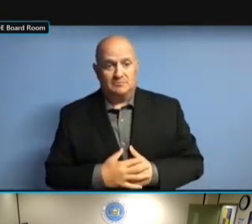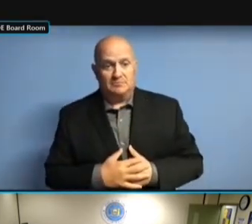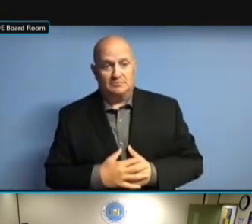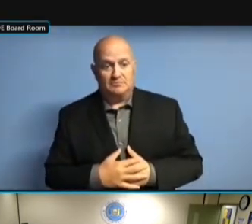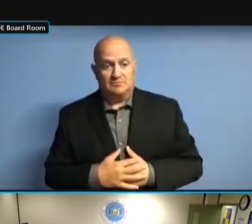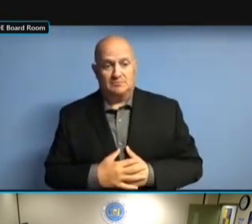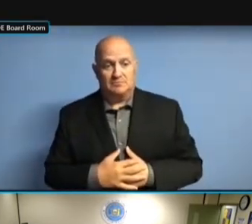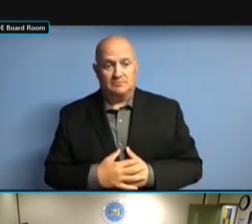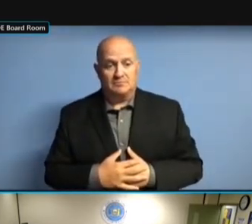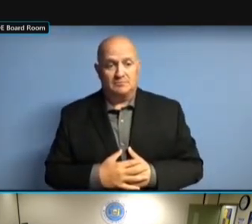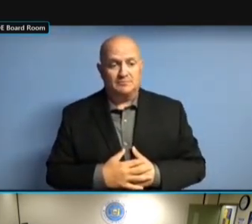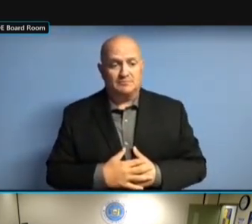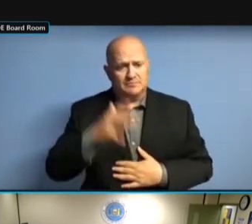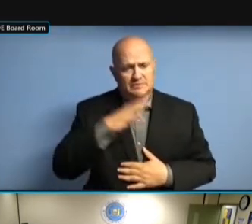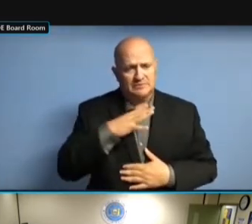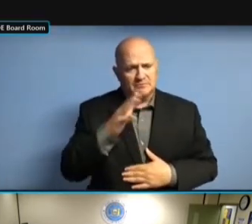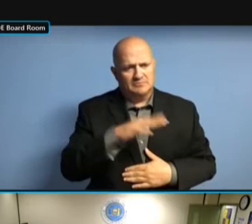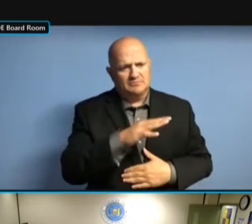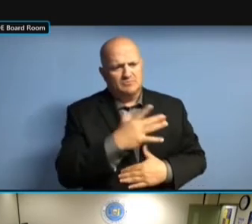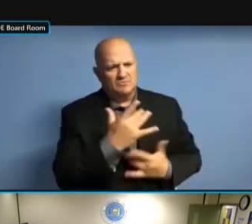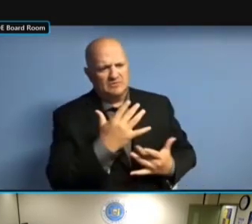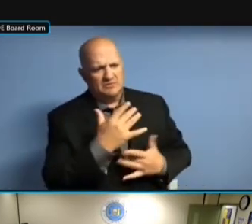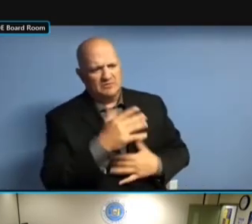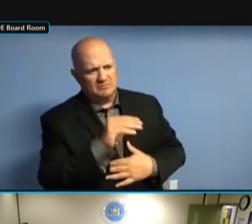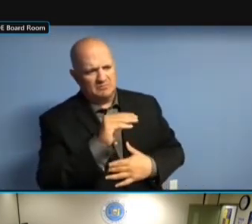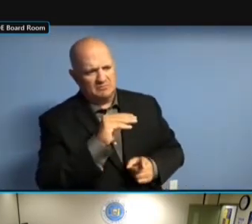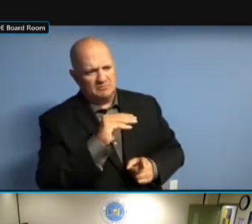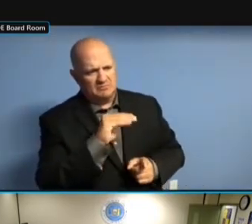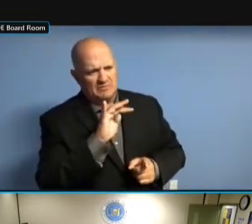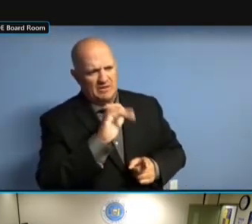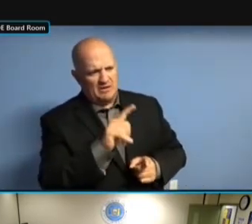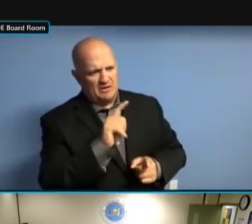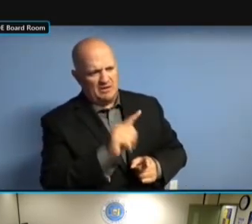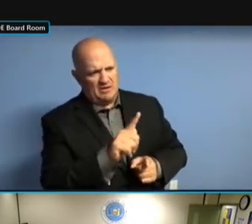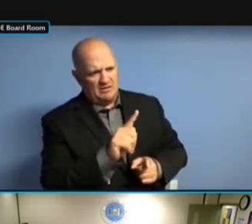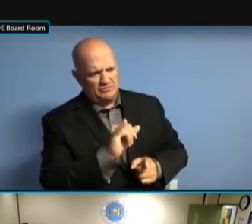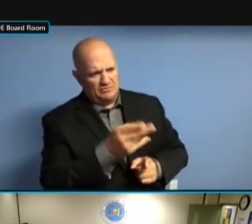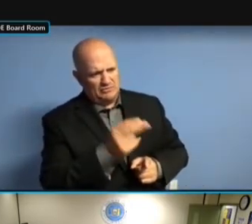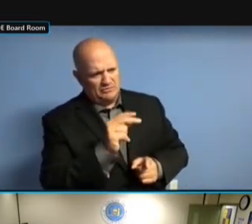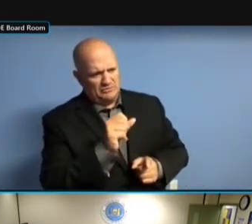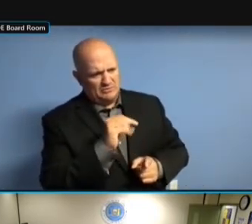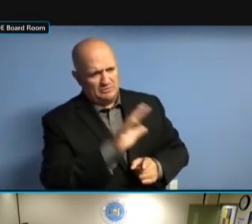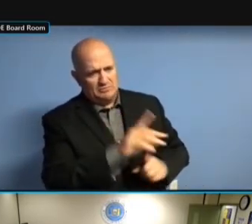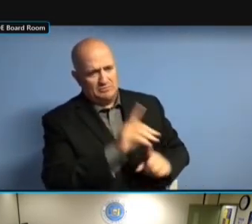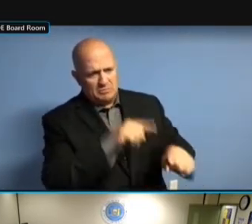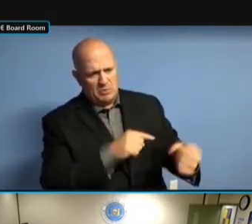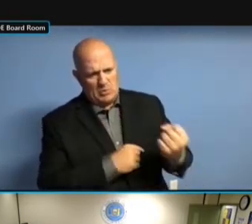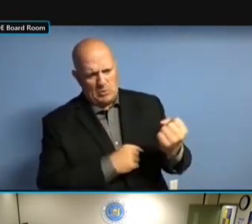JOHNSON'S REPORT. BUT I AM JOHNSON'S REPORT. BUT I AM INTERESTED, JOHNSON'S REPORT. BUT I AM INTERESTED, AGAIN, JOHNSON'S REPORT. BUT I AM INTERESTED, AGAIN, IN BUT I AM INTERESTED, AGAIN, IN BUT I AM INTERESTED, AGAIN, IN THESE BUT I AM INTERESTED, AGAIN, IN THESE PROCEDURES BUT I AM INTERESTED, AGAIN, IN THESE PROCEDURES FOR BUT I AM INTERESTED, AGAIN, IN THESE PROCEDURES FOR CLOSING THESE PROCEDURES FOR CLOSING THESE PROCEDURES FOR CLOSING DOWN THESE PROCEDURES FOR CLOSING DOWN OR THESE PROCEDURES FOR CLOSING DOWN OR WRITING THESE PROCEDURES FOR CLOSING DOWN OR WRITING OFF